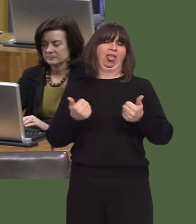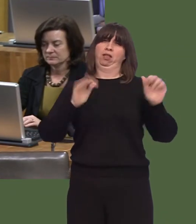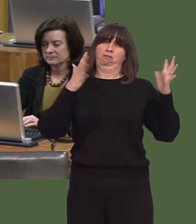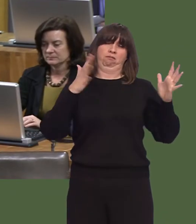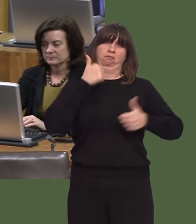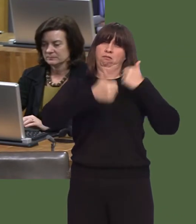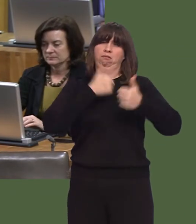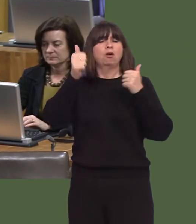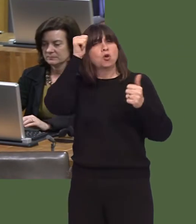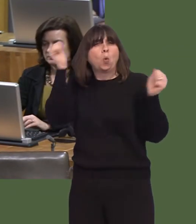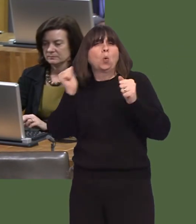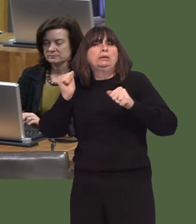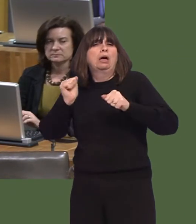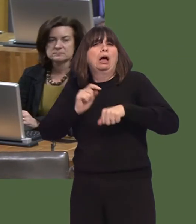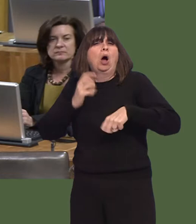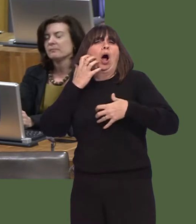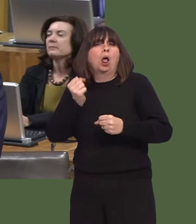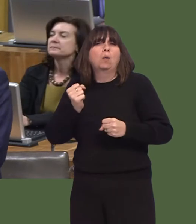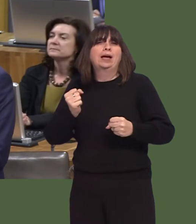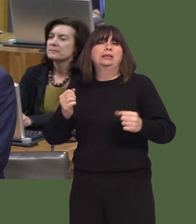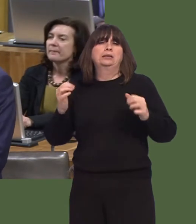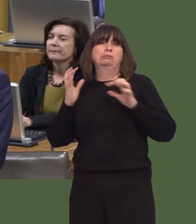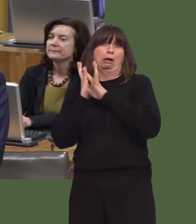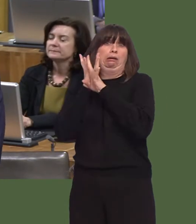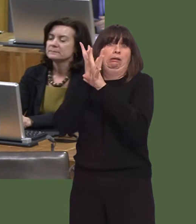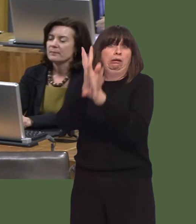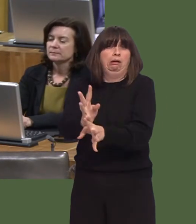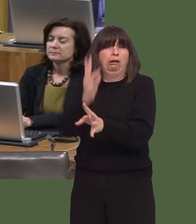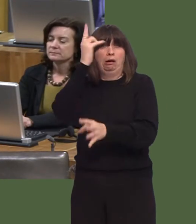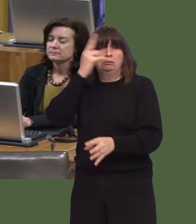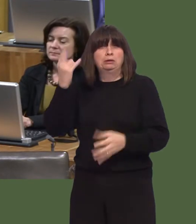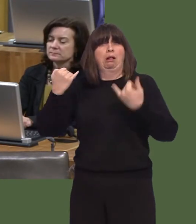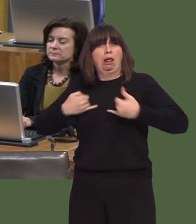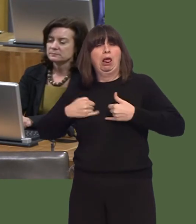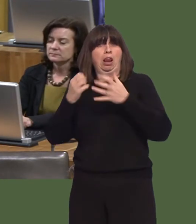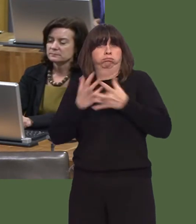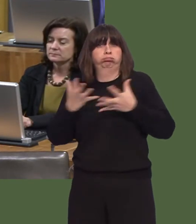The winter is always a very challenging period. There will always be times when demand places our services under great pressure, needing